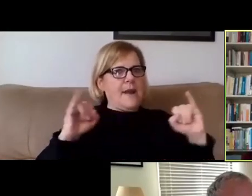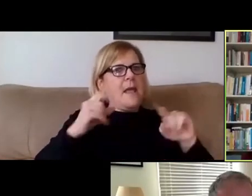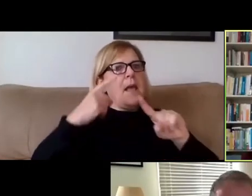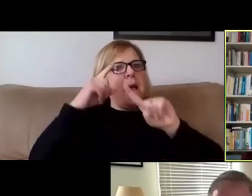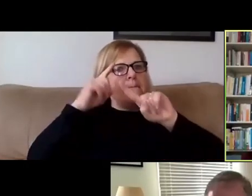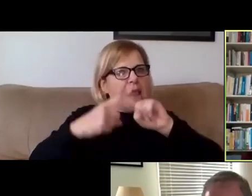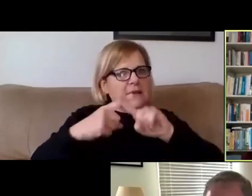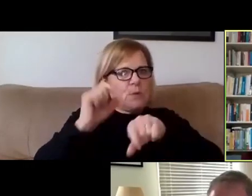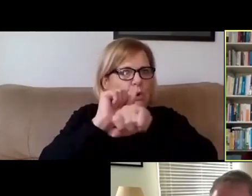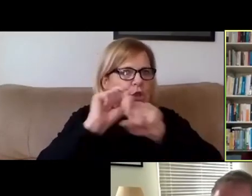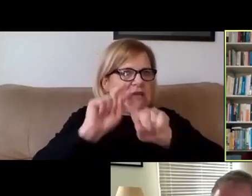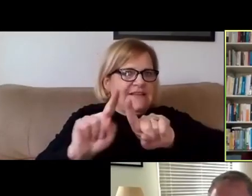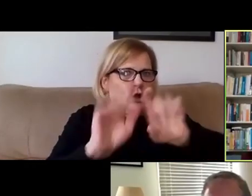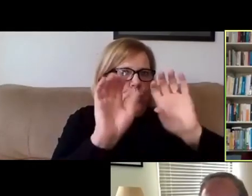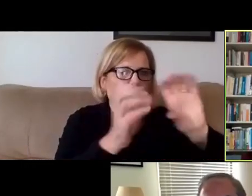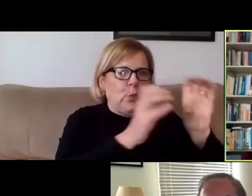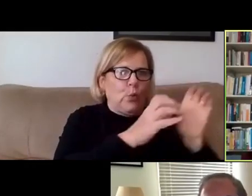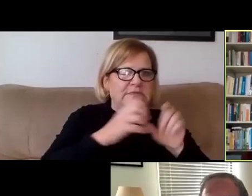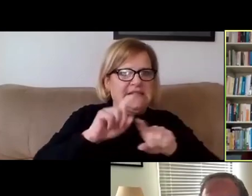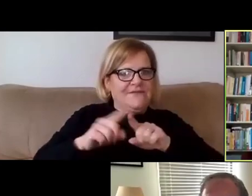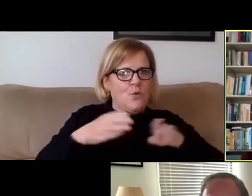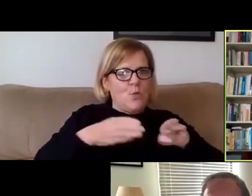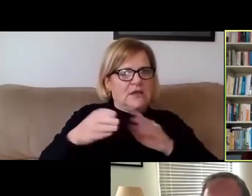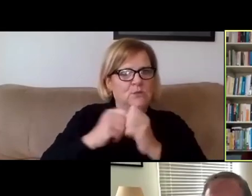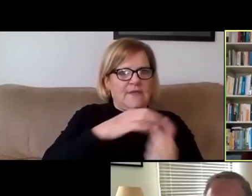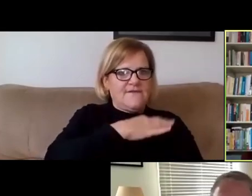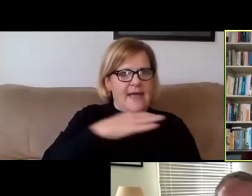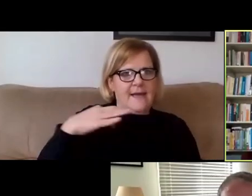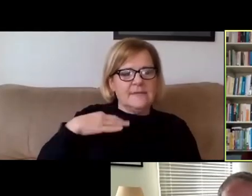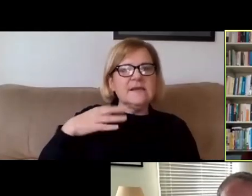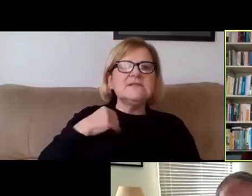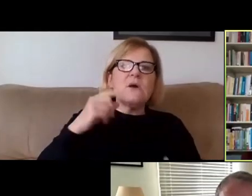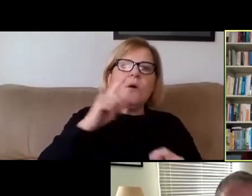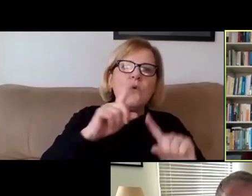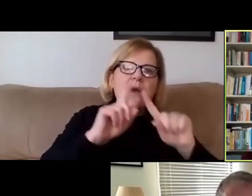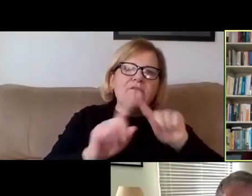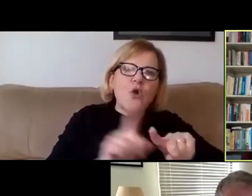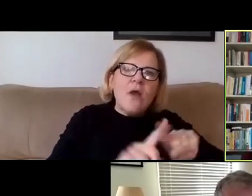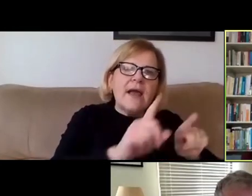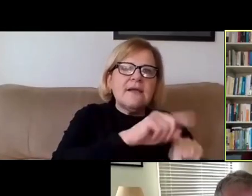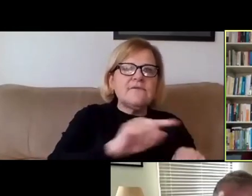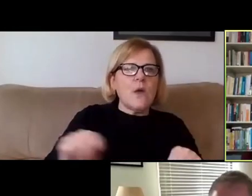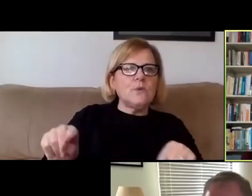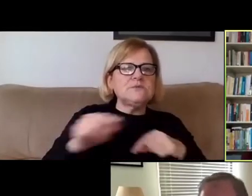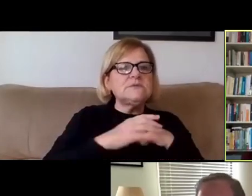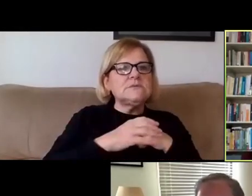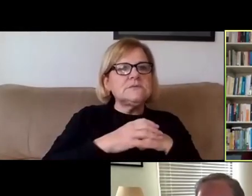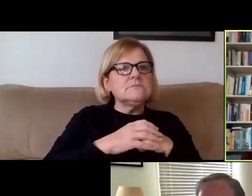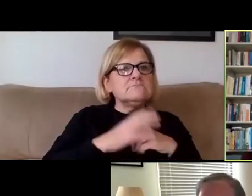and work in different groups and different ways with our faculty. And so there are a variety of those innovative approaches